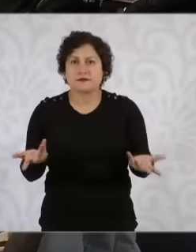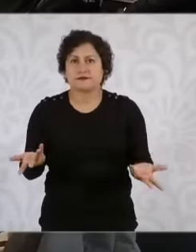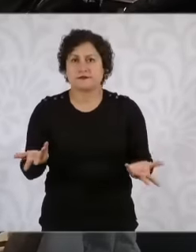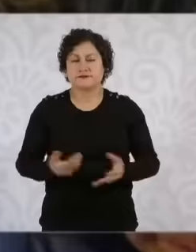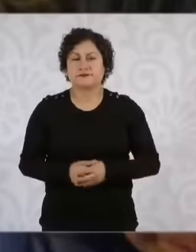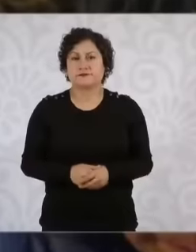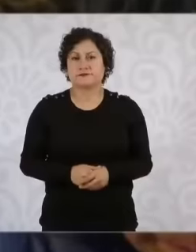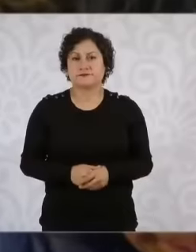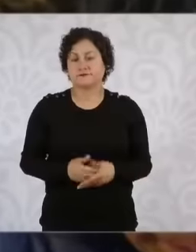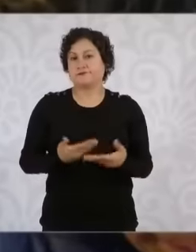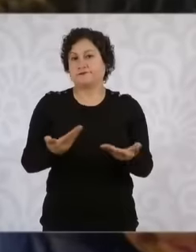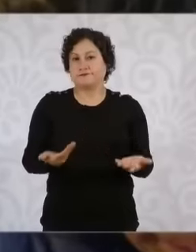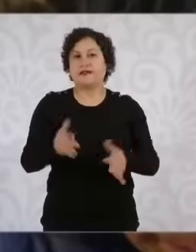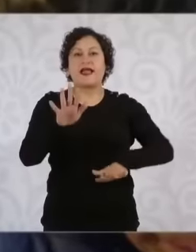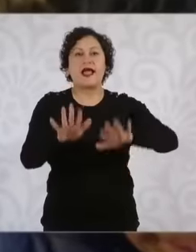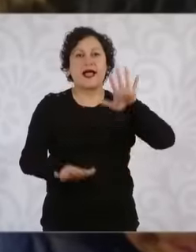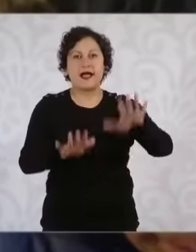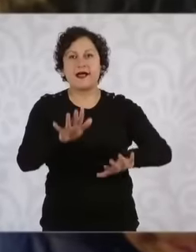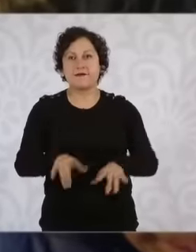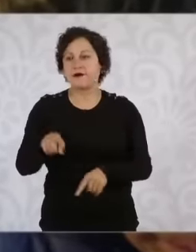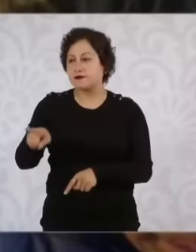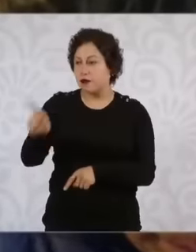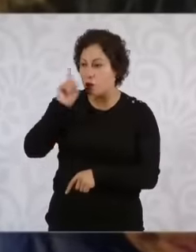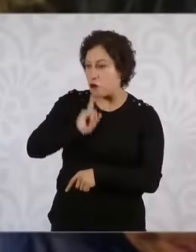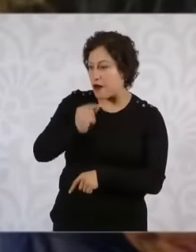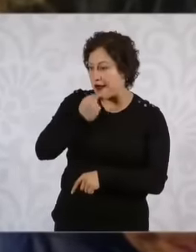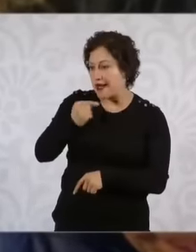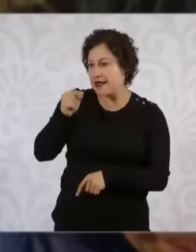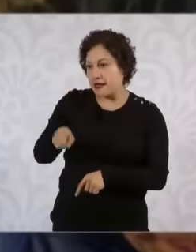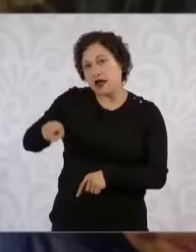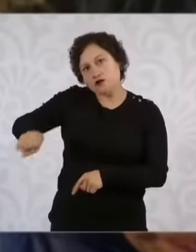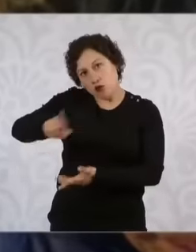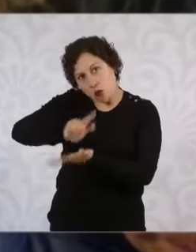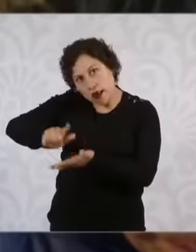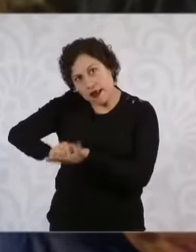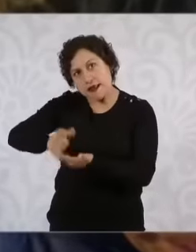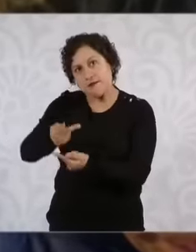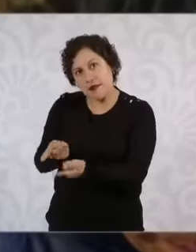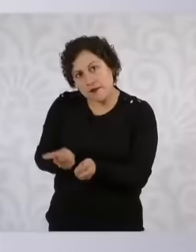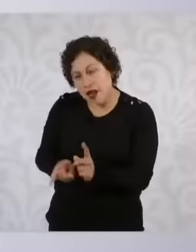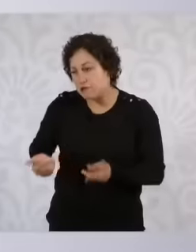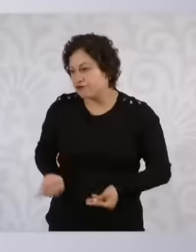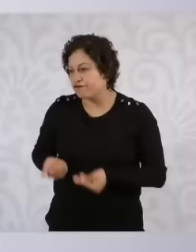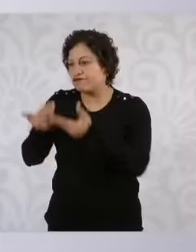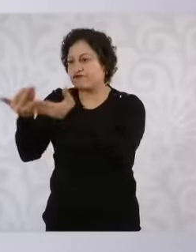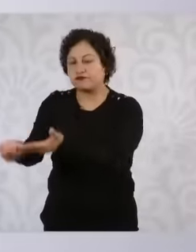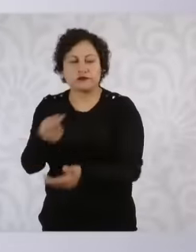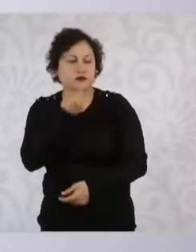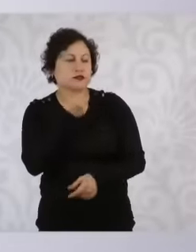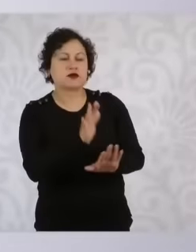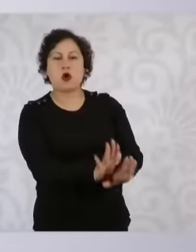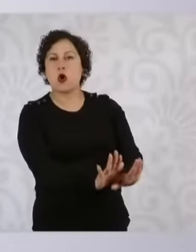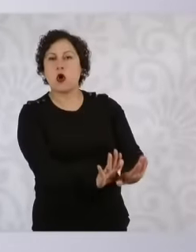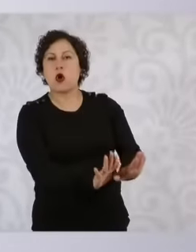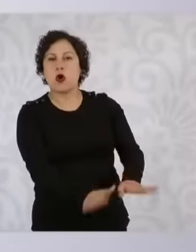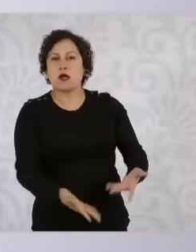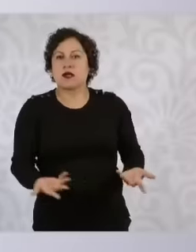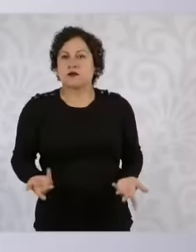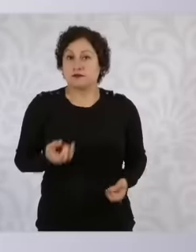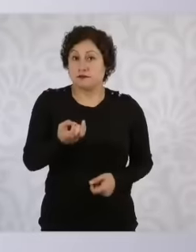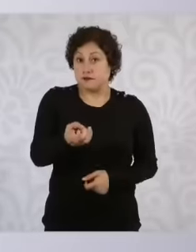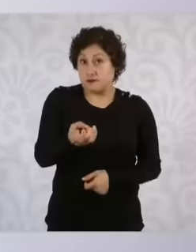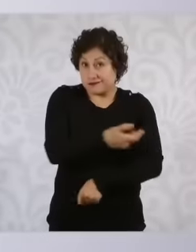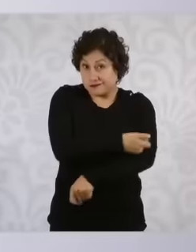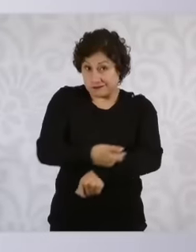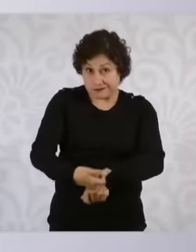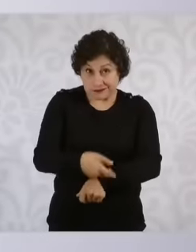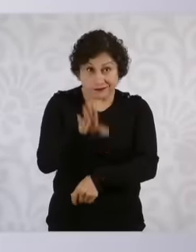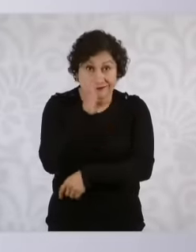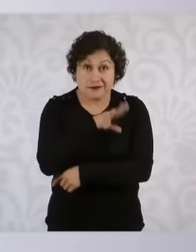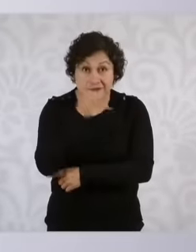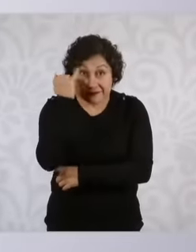so the girl has to clean up the dishes and the boy. No, that is wrong, we all